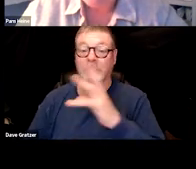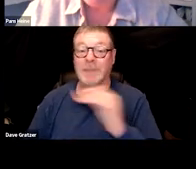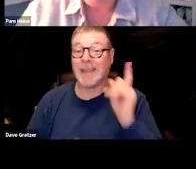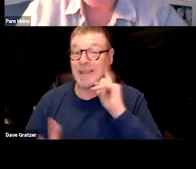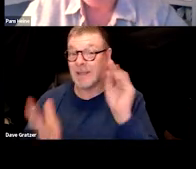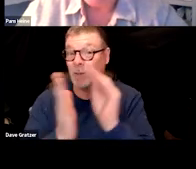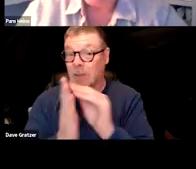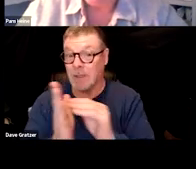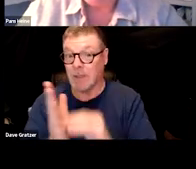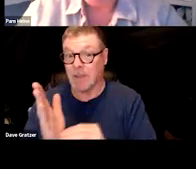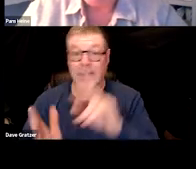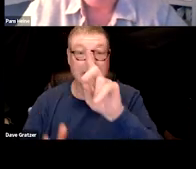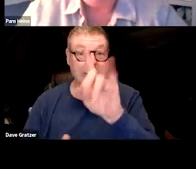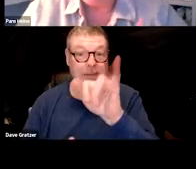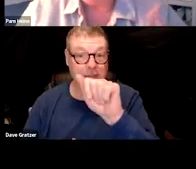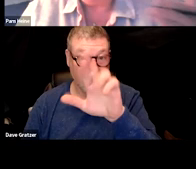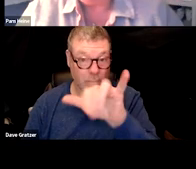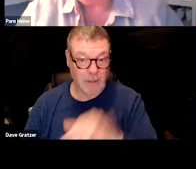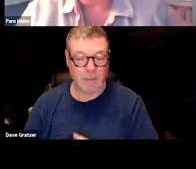can be very helpful as symptoms wax and wane